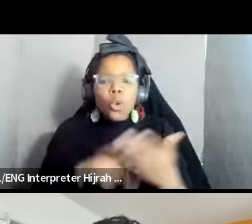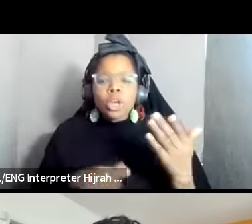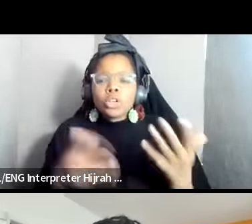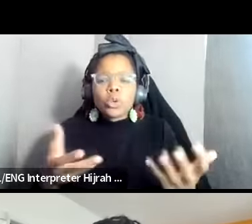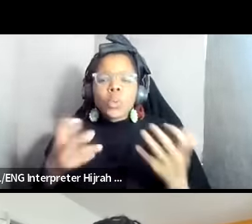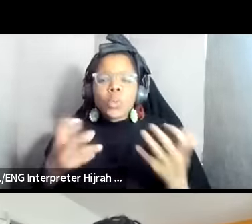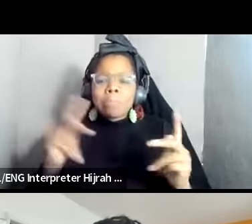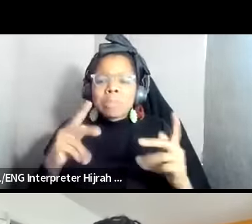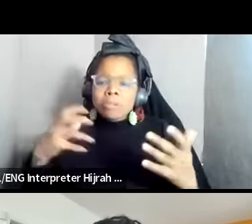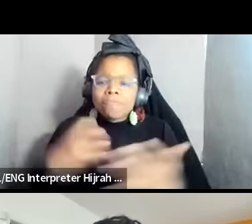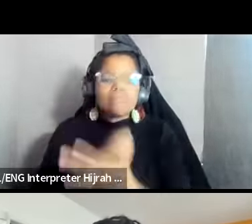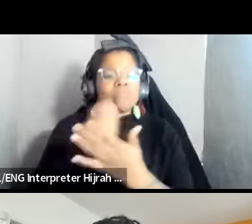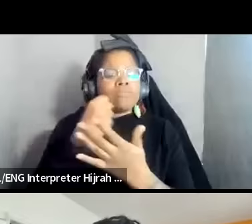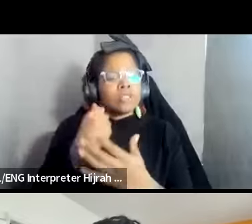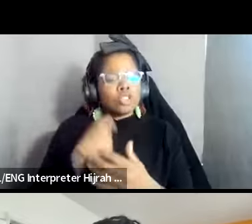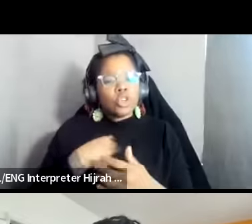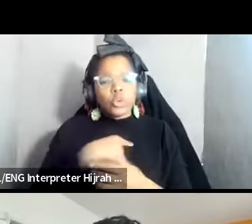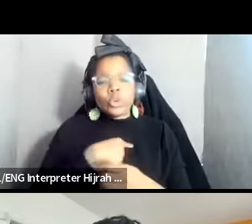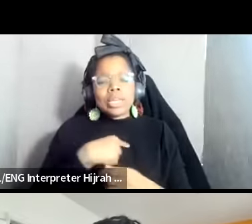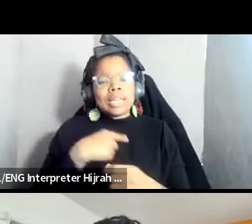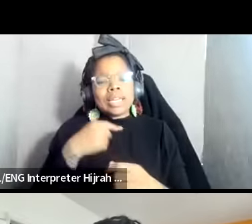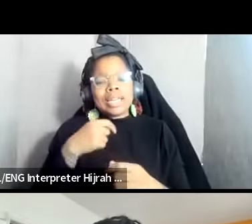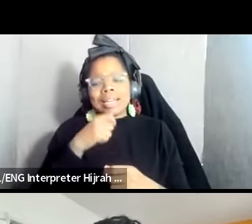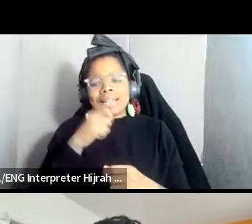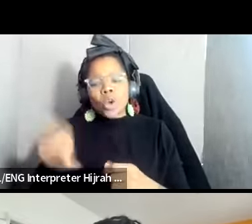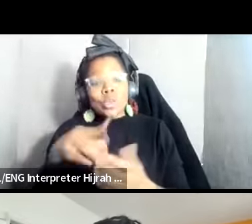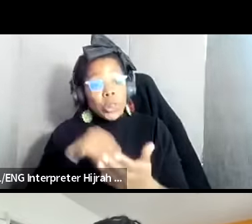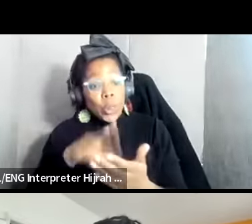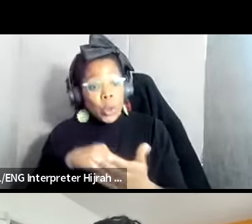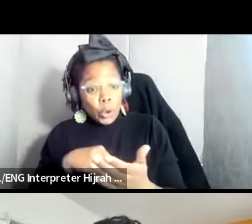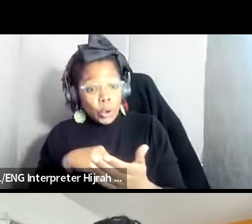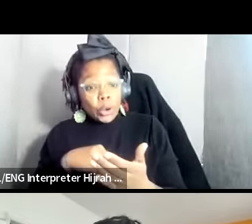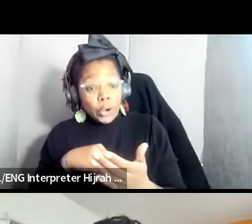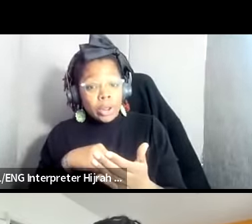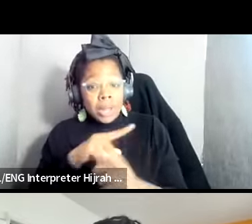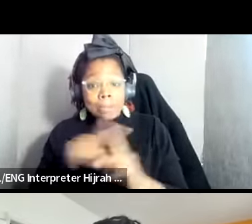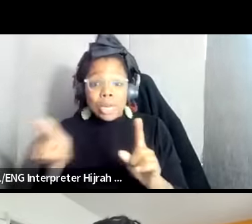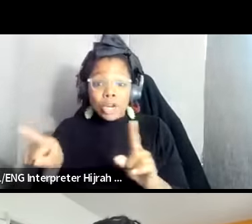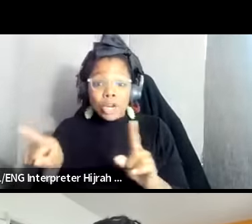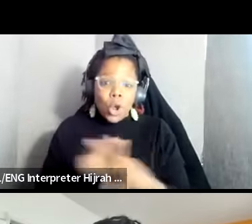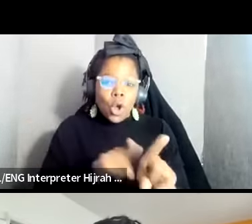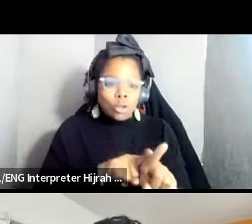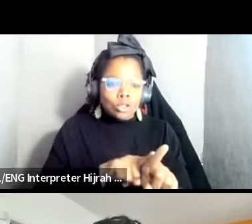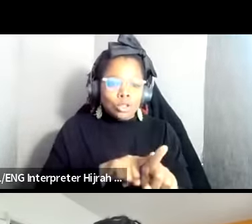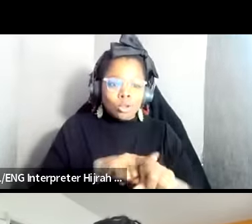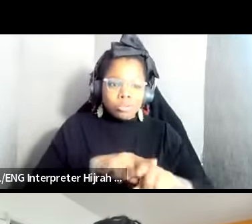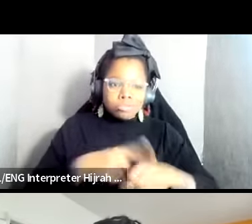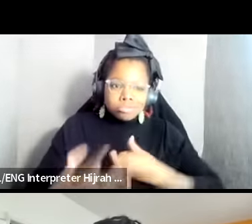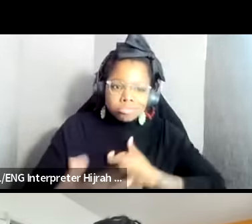so that we can really not only just learn about it um but really be about it right black feminism